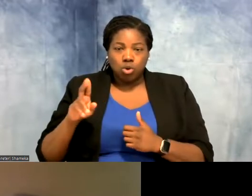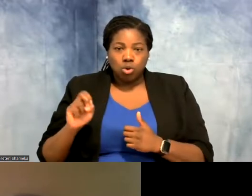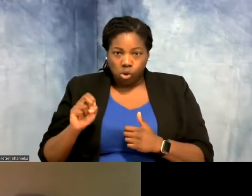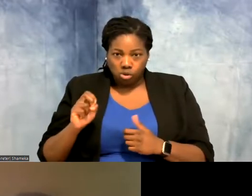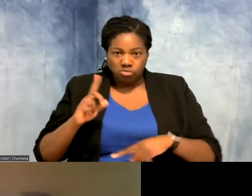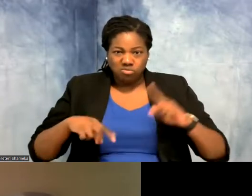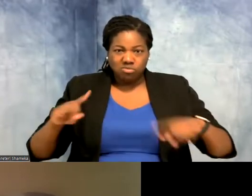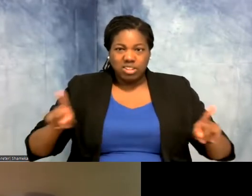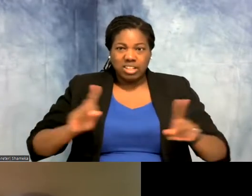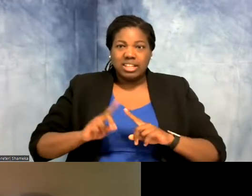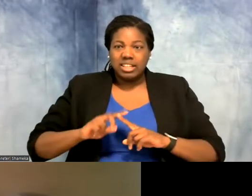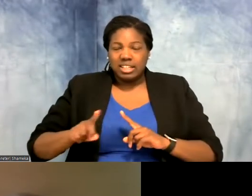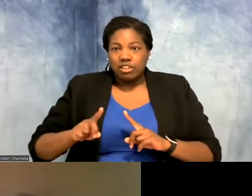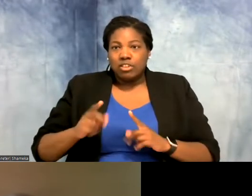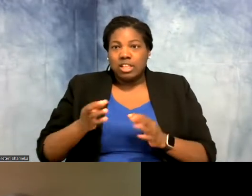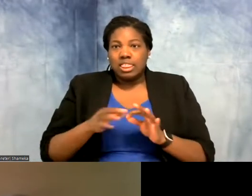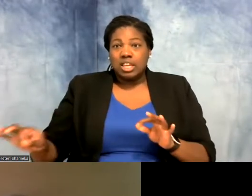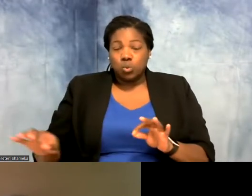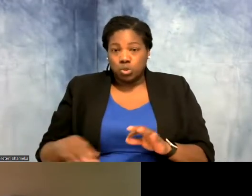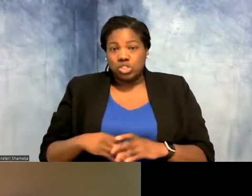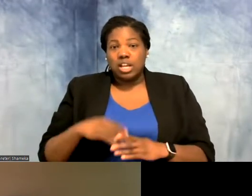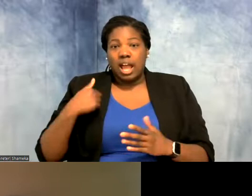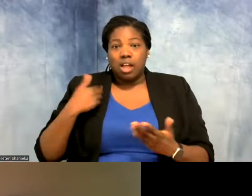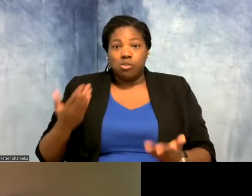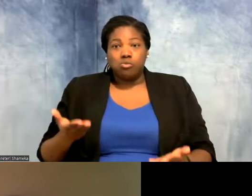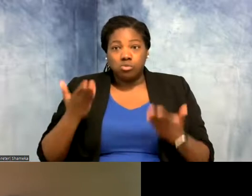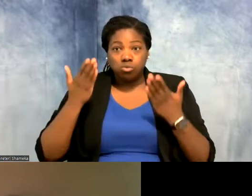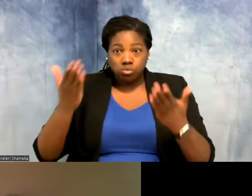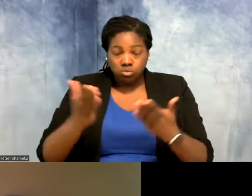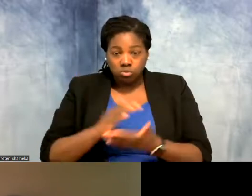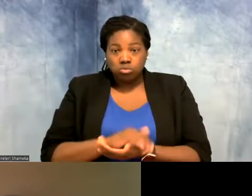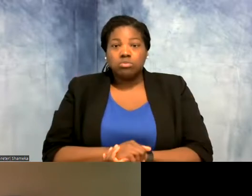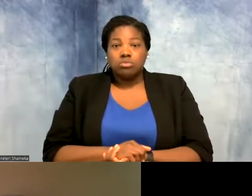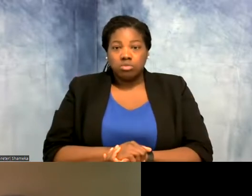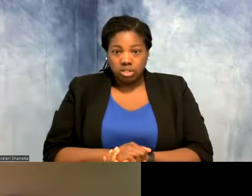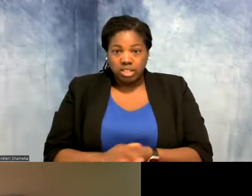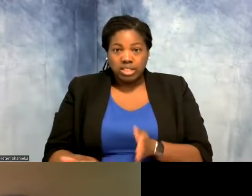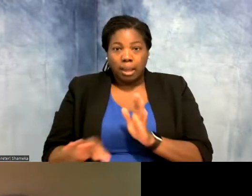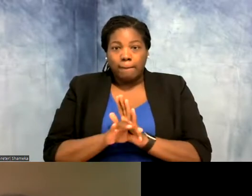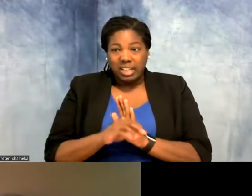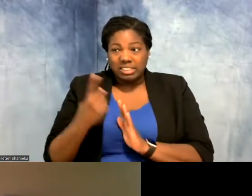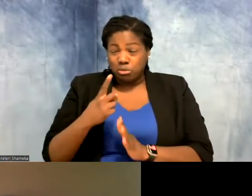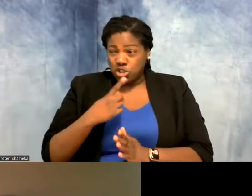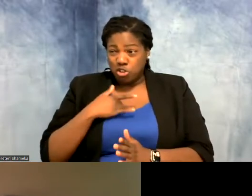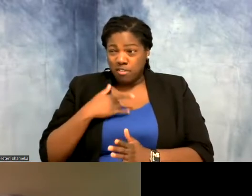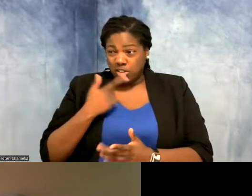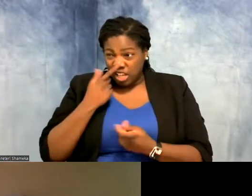of different coding language. So I would recommend uh to pick an area of interest and and look up the